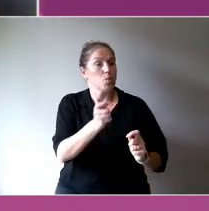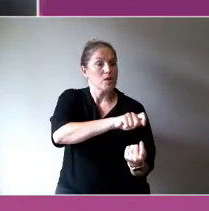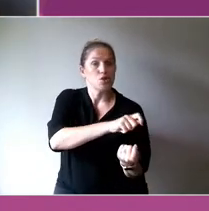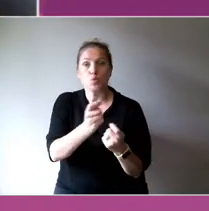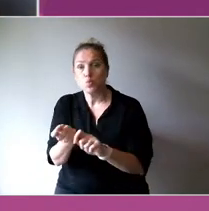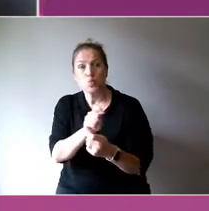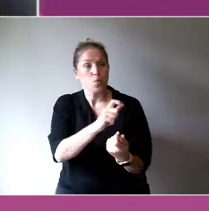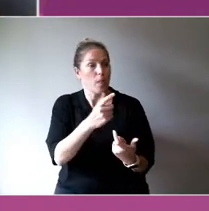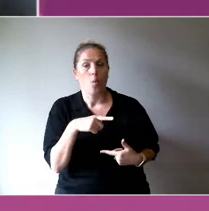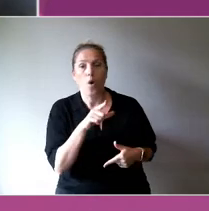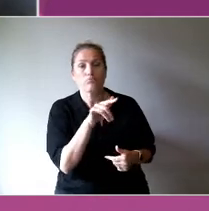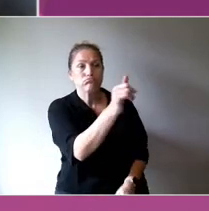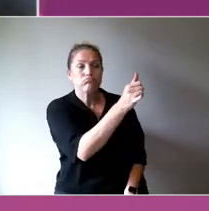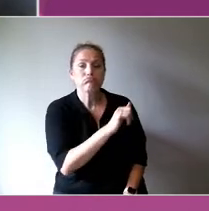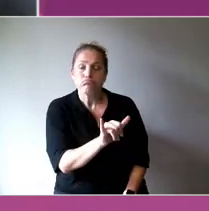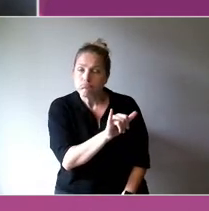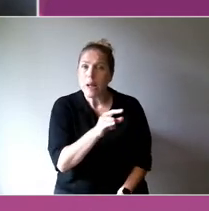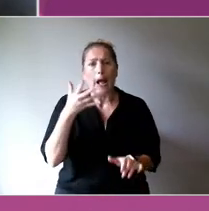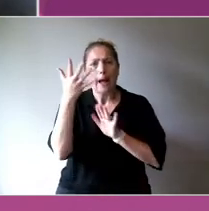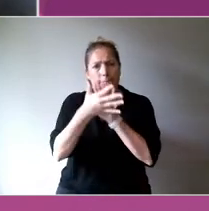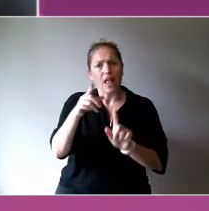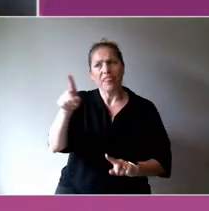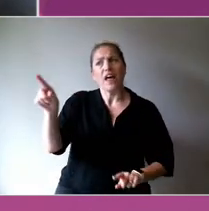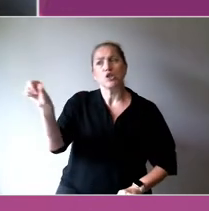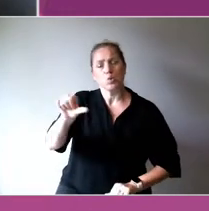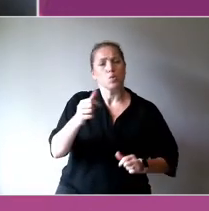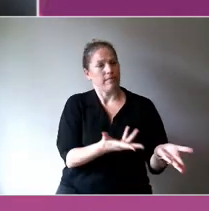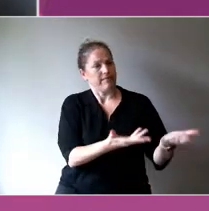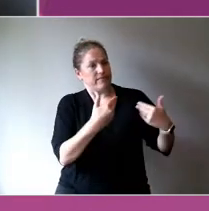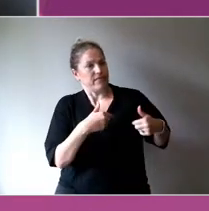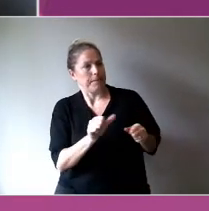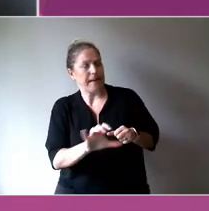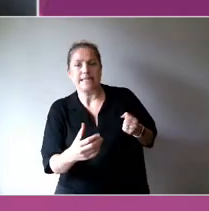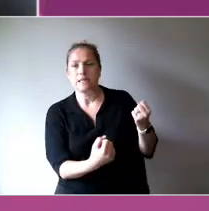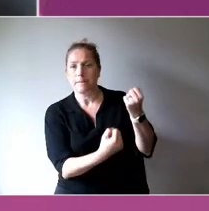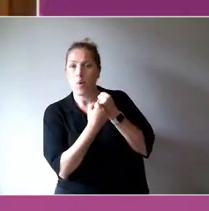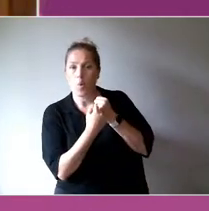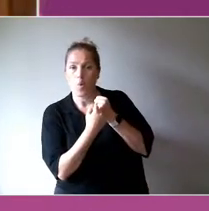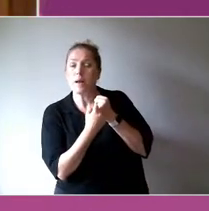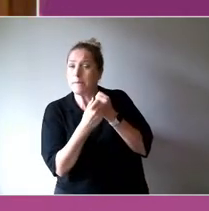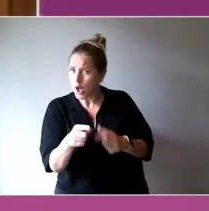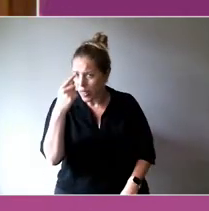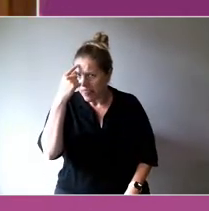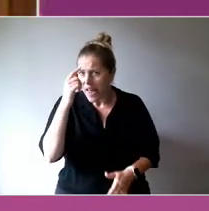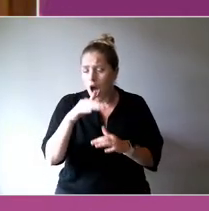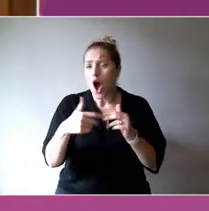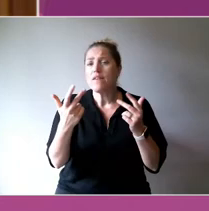When you look at the lens people are coming from, it's a fairly new scheme, people are